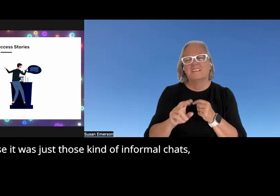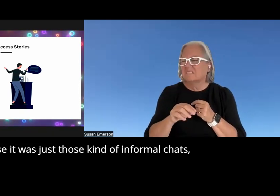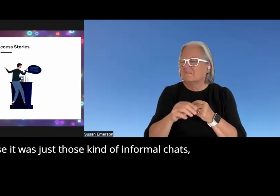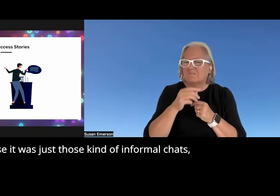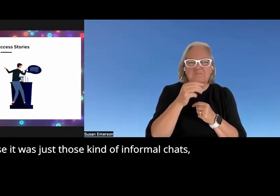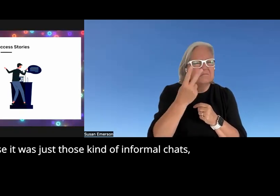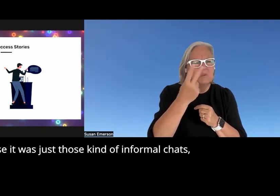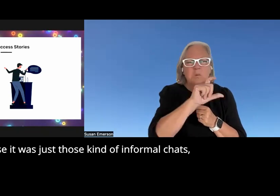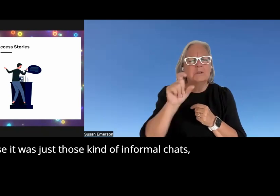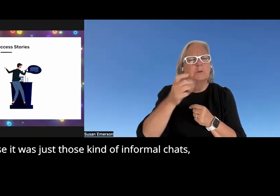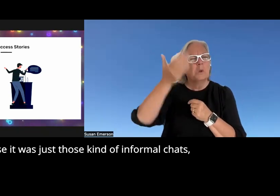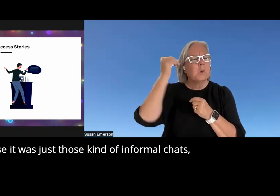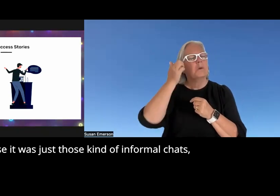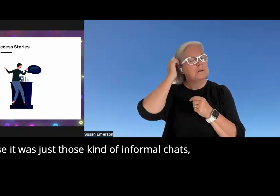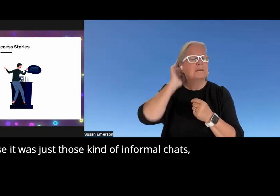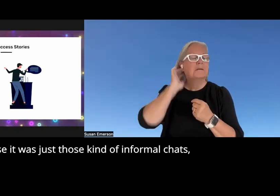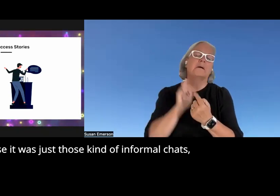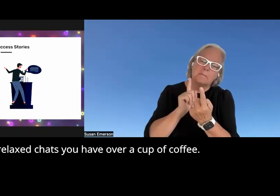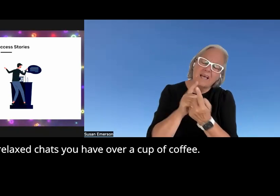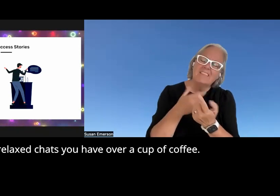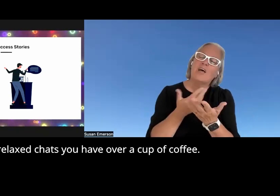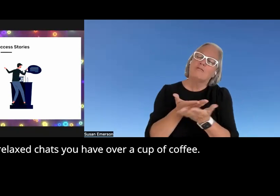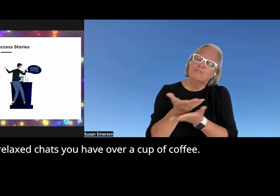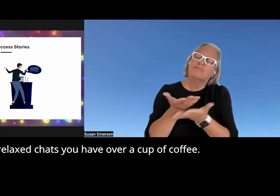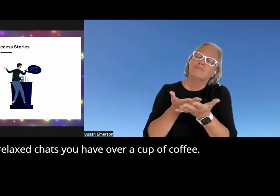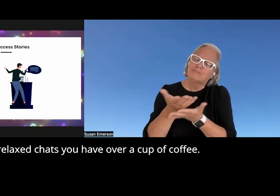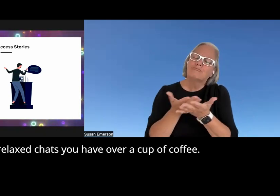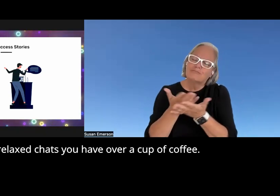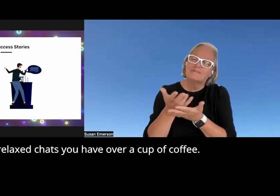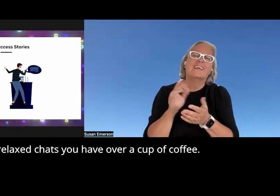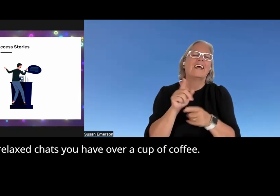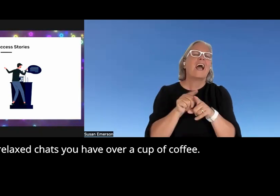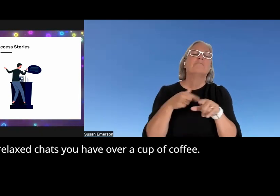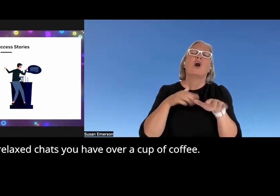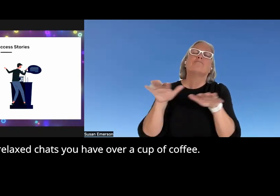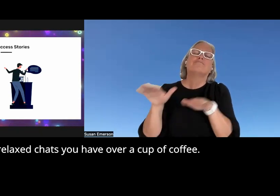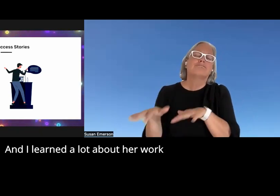just those you know kind of informal chats those relaxed chats you have over a cup of coffee and I